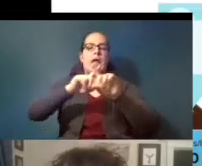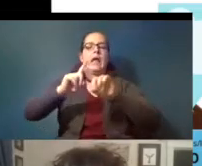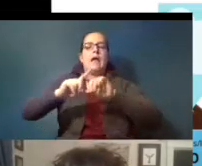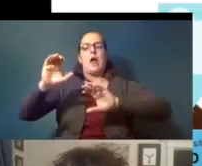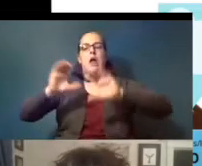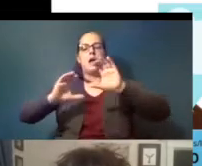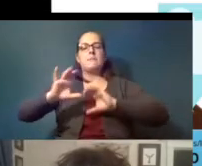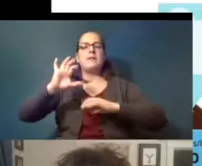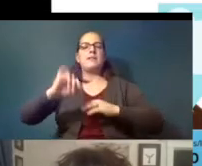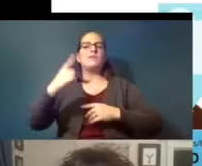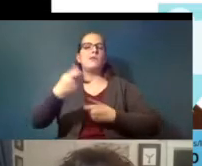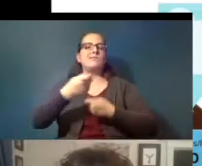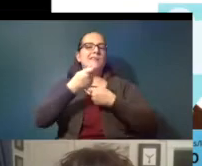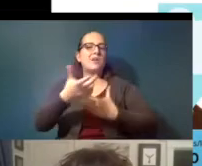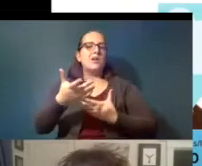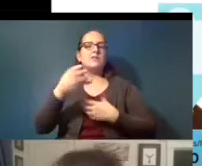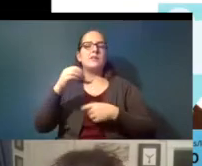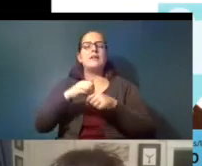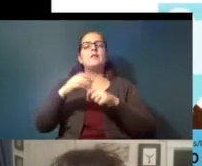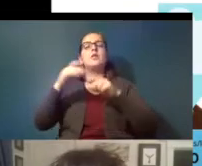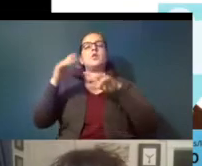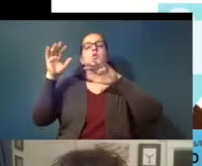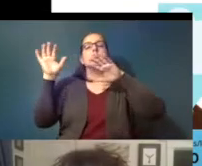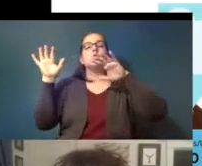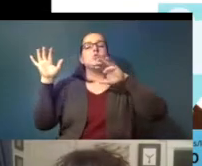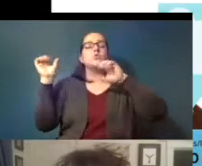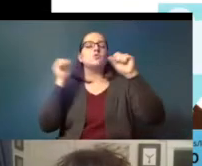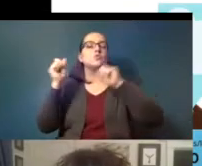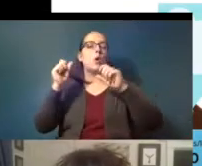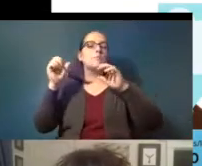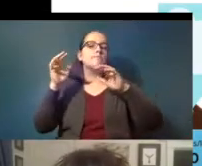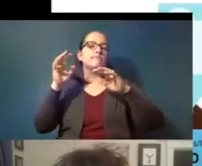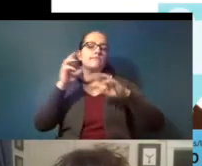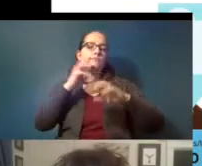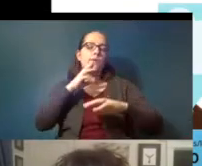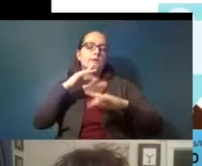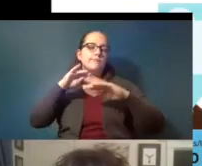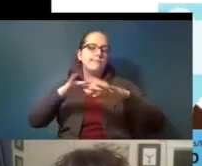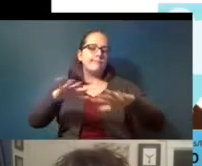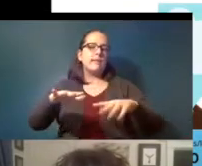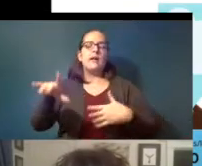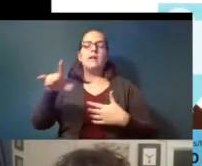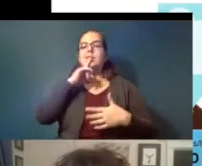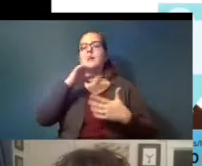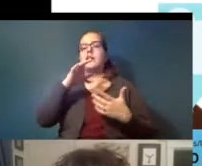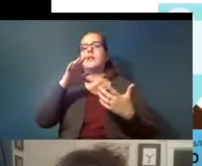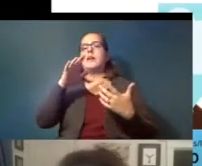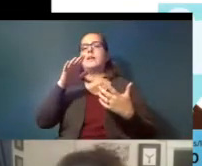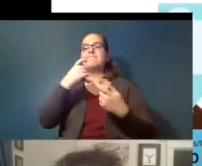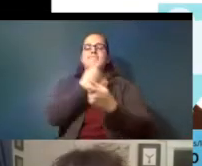one causing this in storm water but yeah it turns out it's highly toxic to salmonids and probably